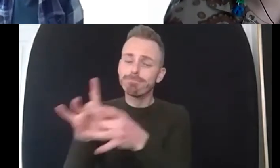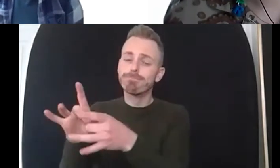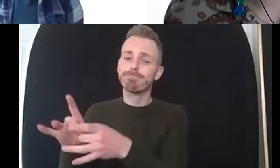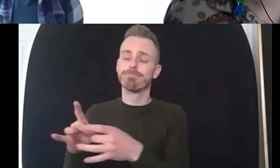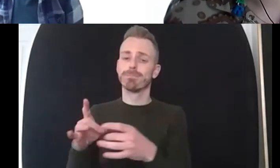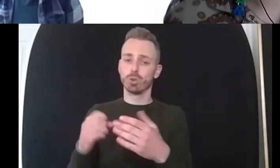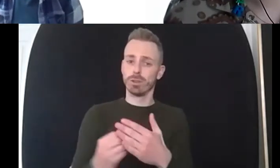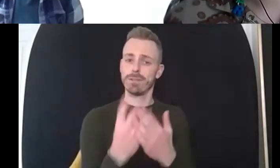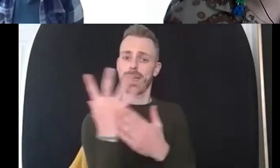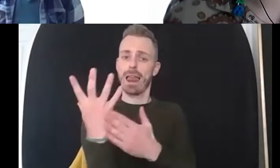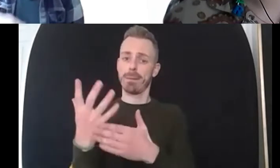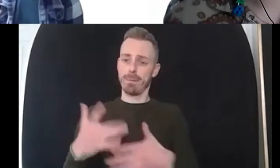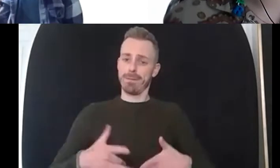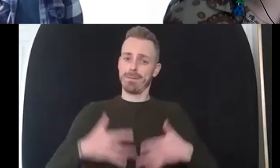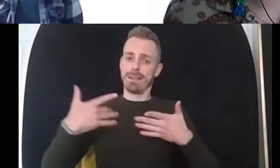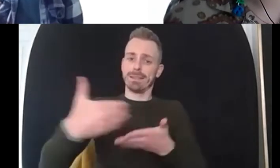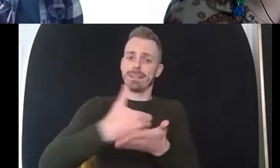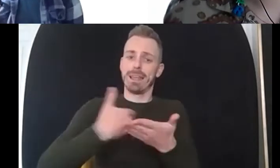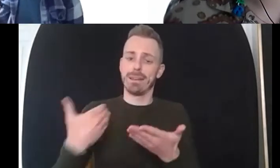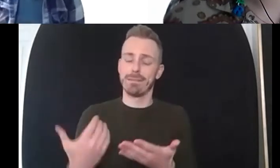uh councils i suppose that's where it comes in handy being the mayor